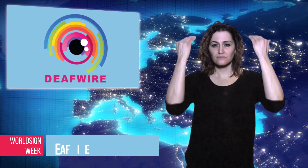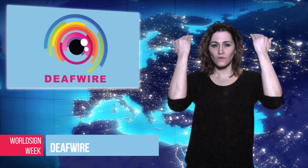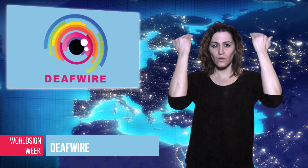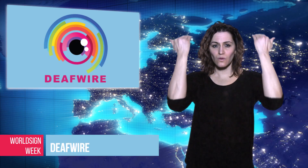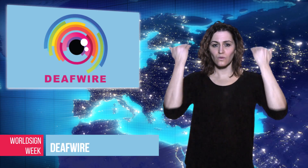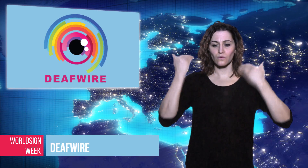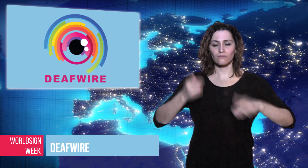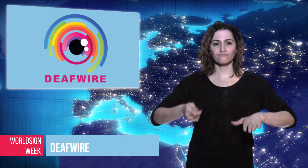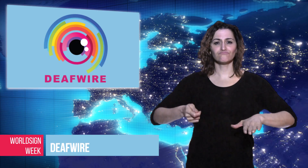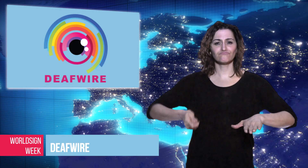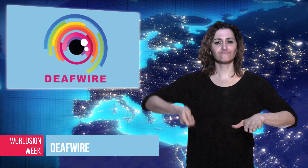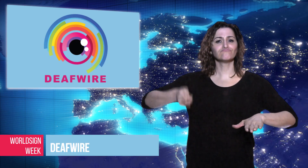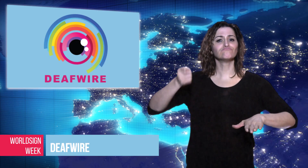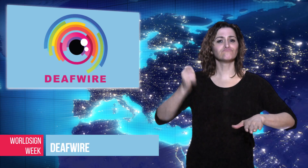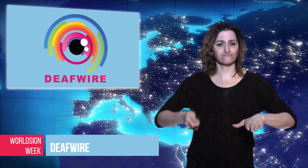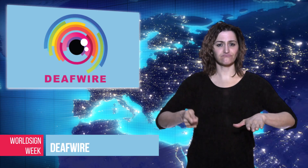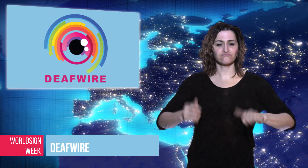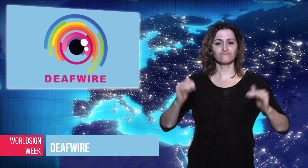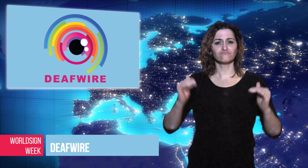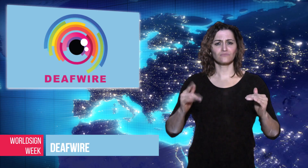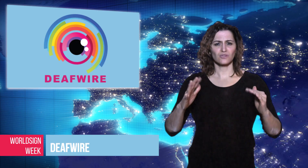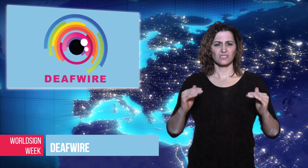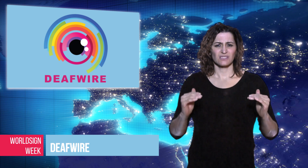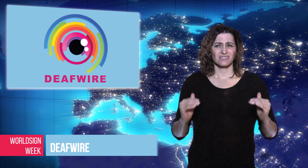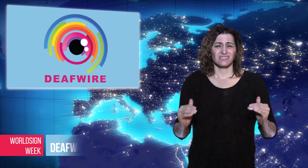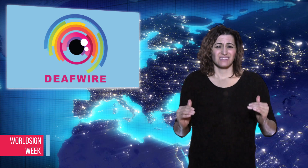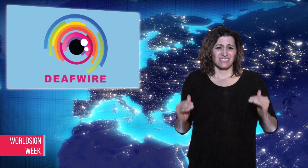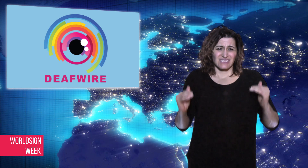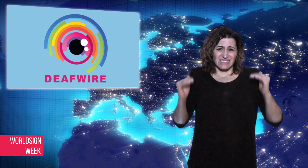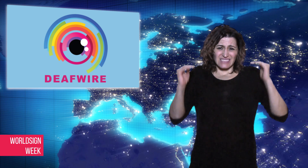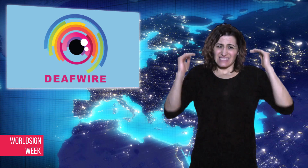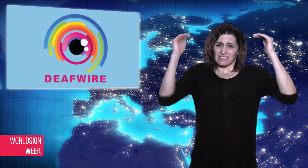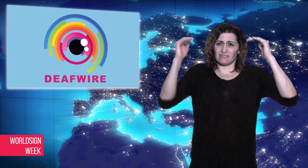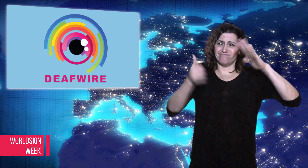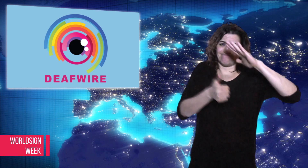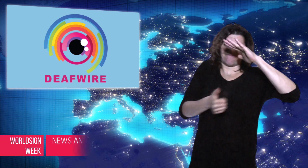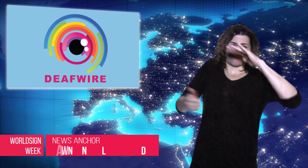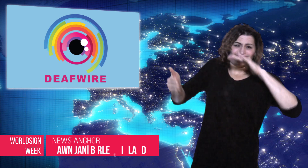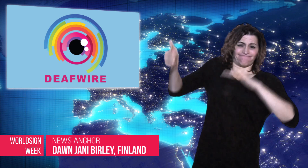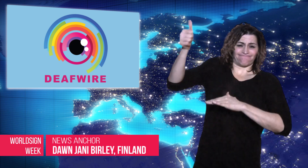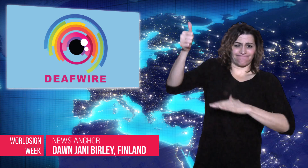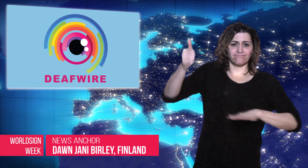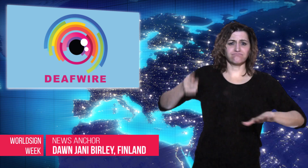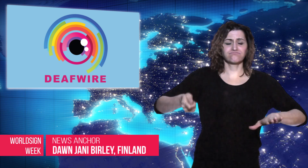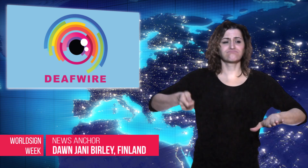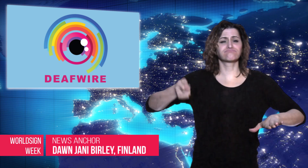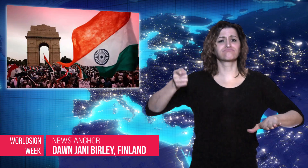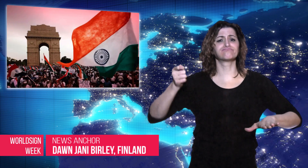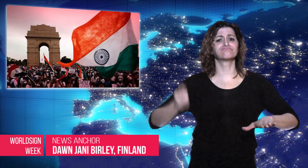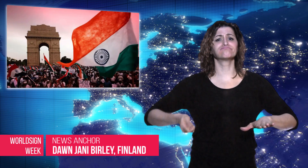Dawn: A Supreme Court decision in India